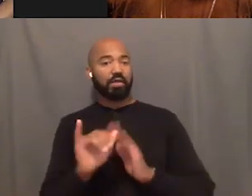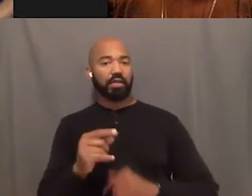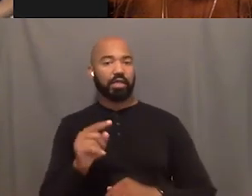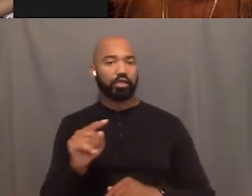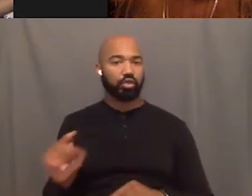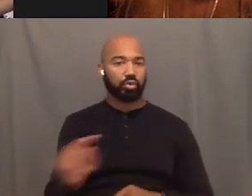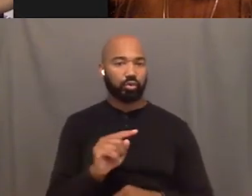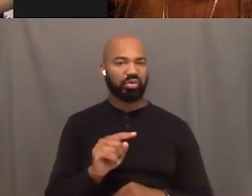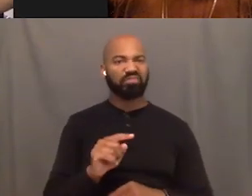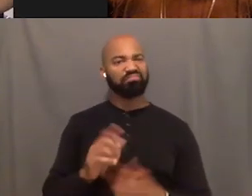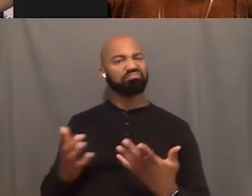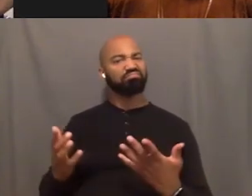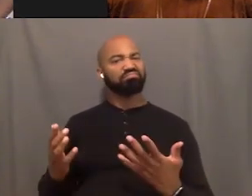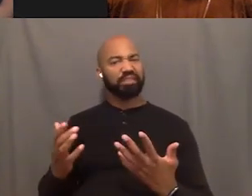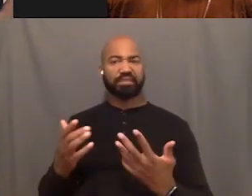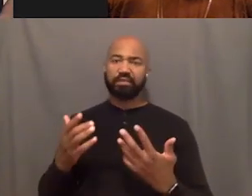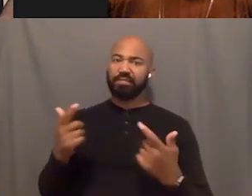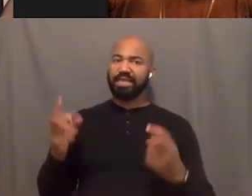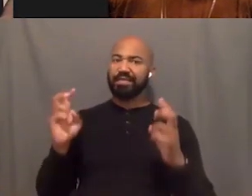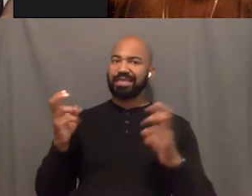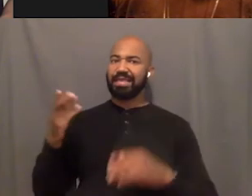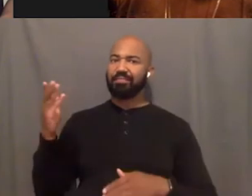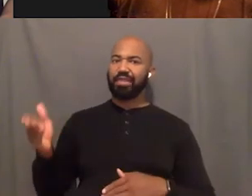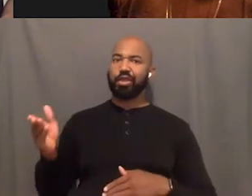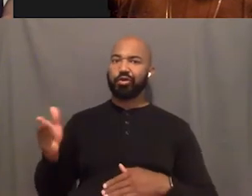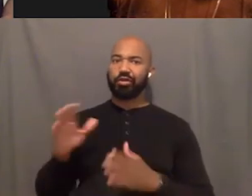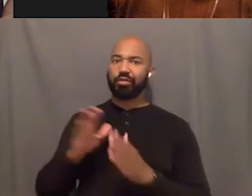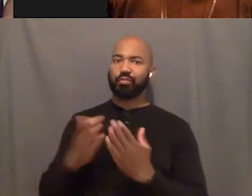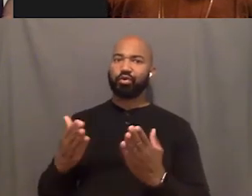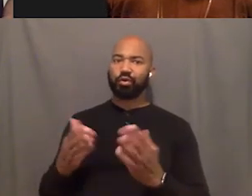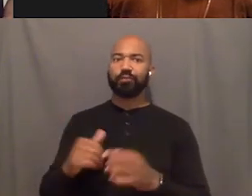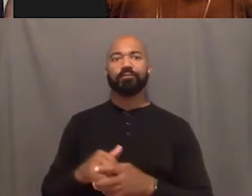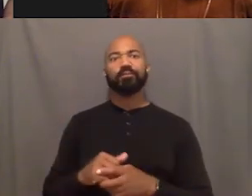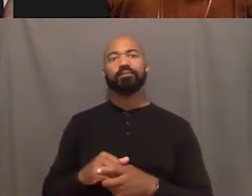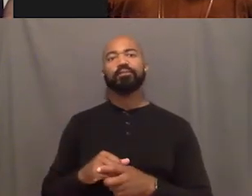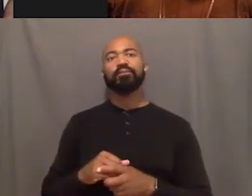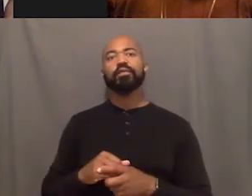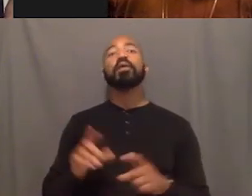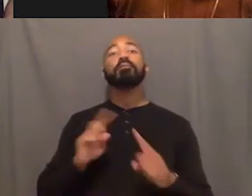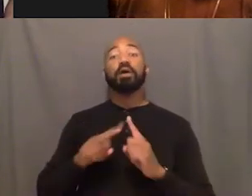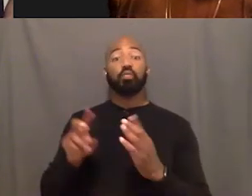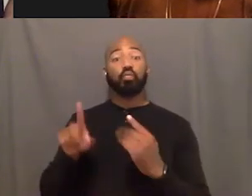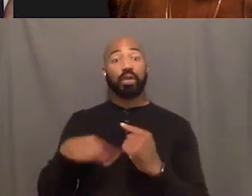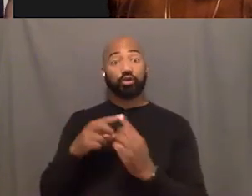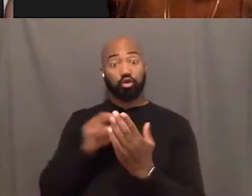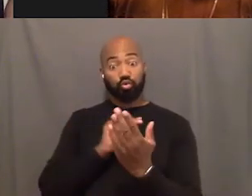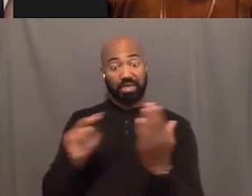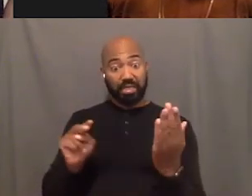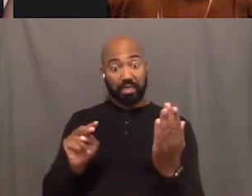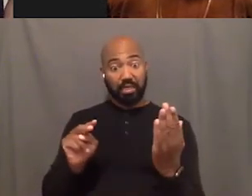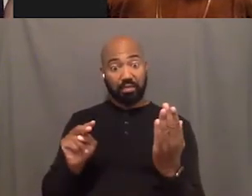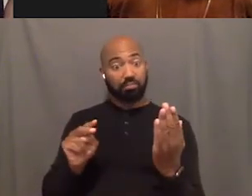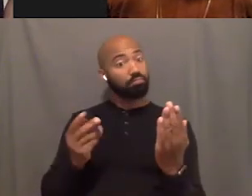But yeah, I just feel like you gotta also take it with understanding that this might not be your experience